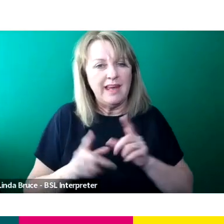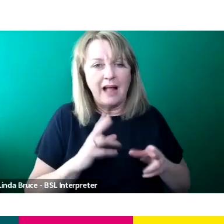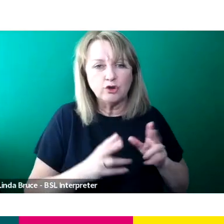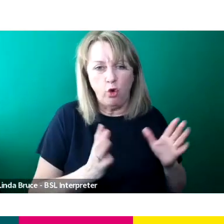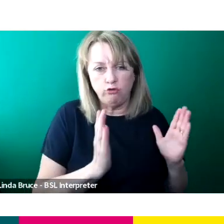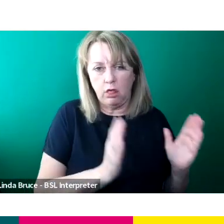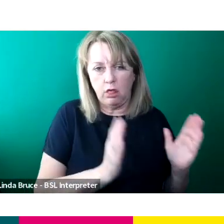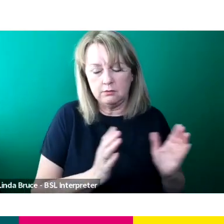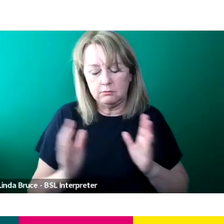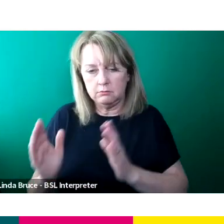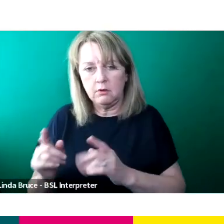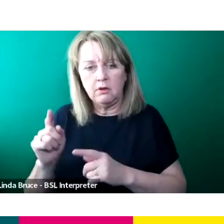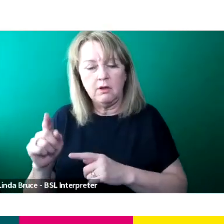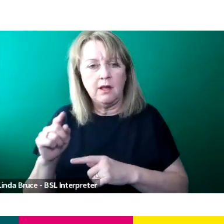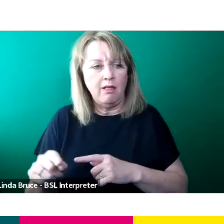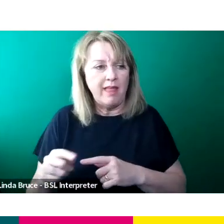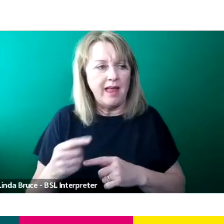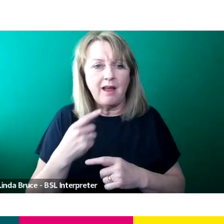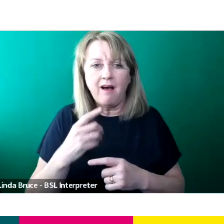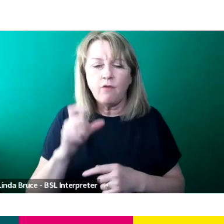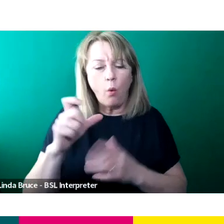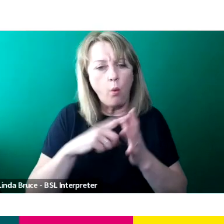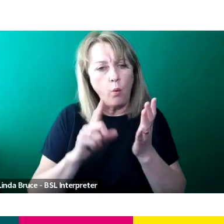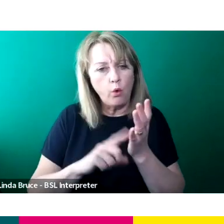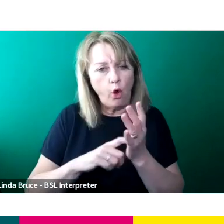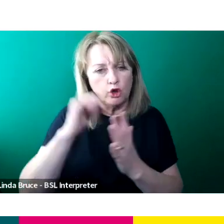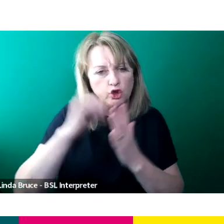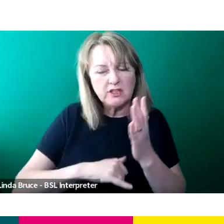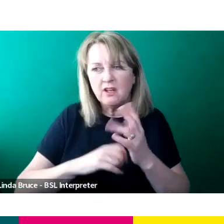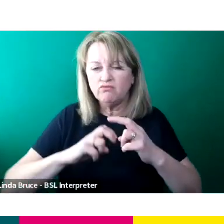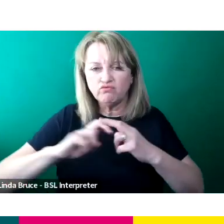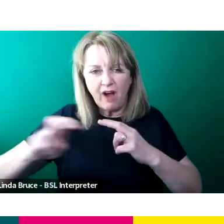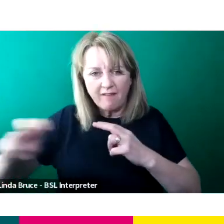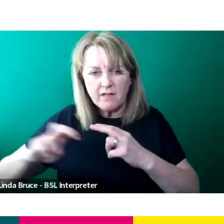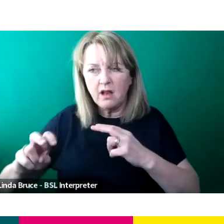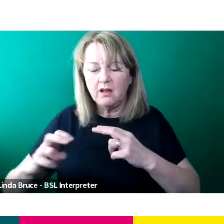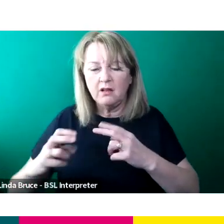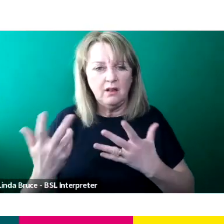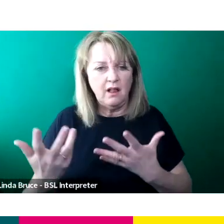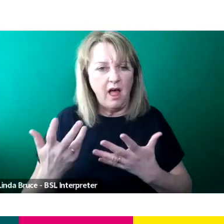They deal with call sheets, travel, hotels, the budgets, all the money.